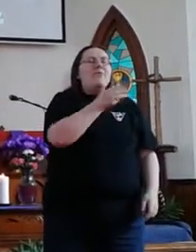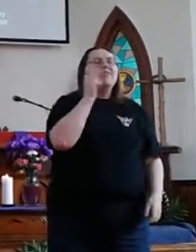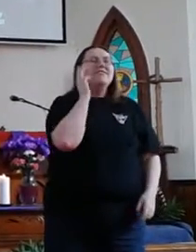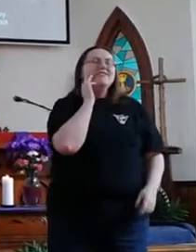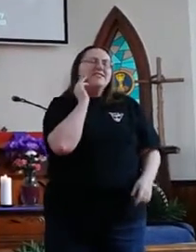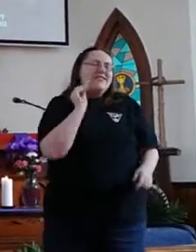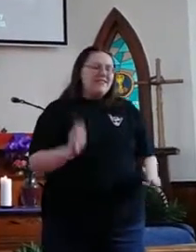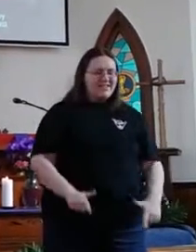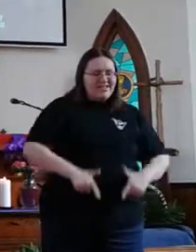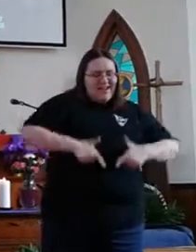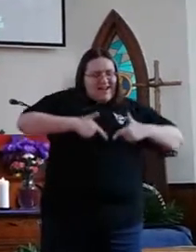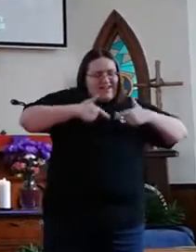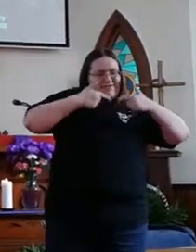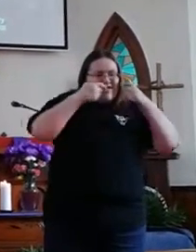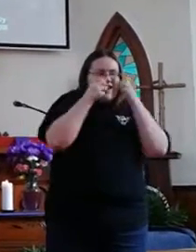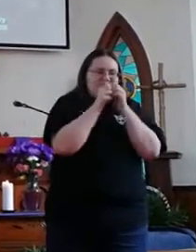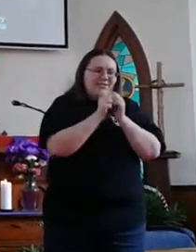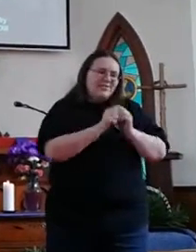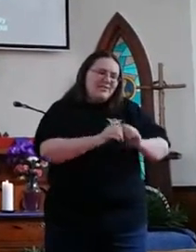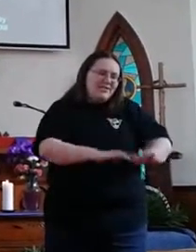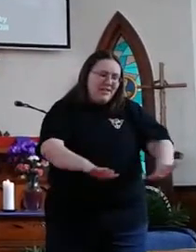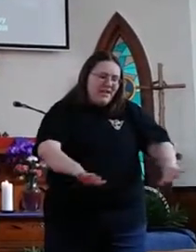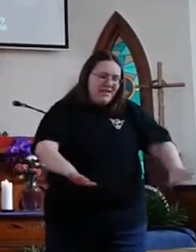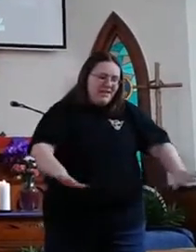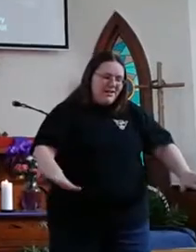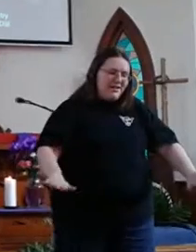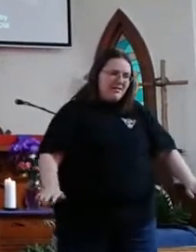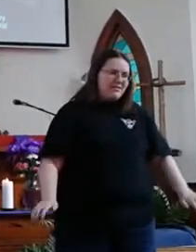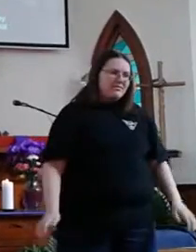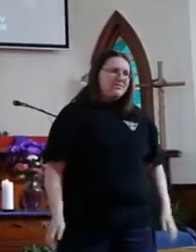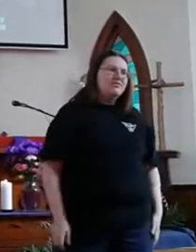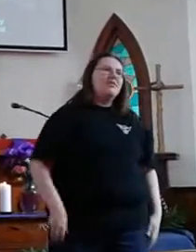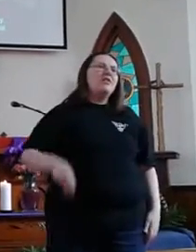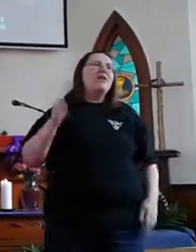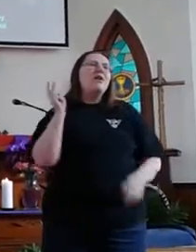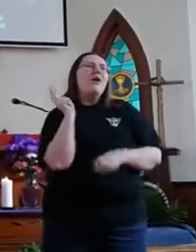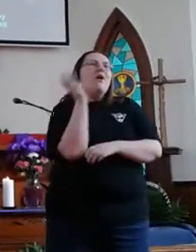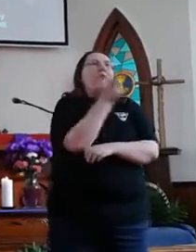We see the life that You lost